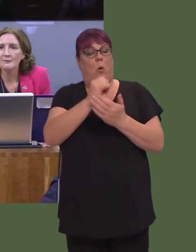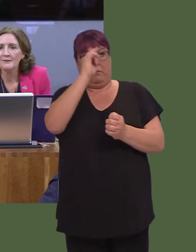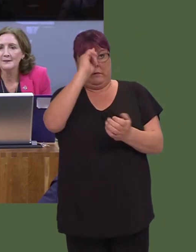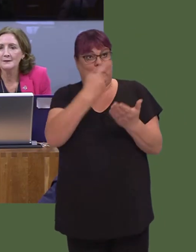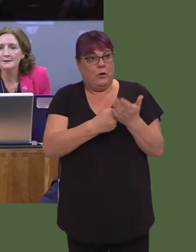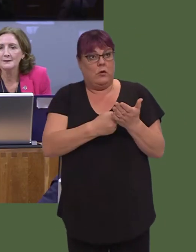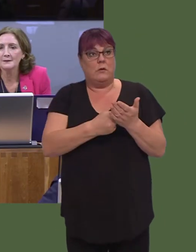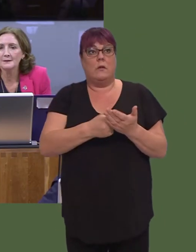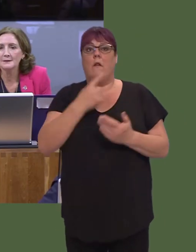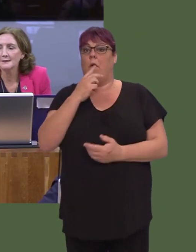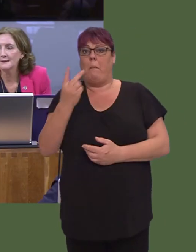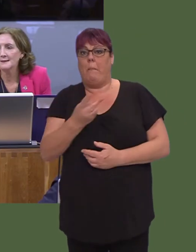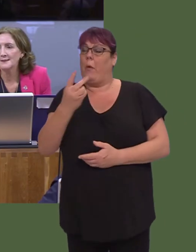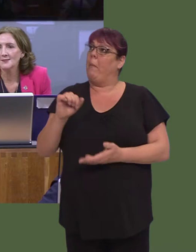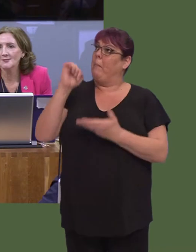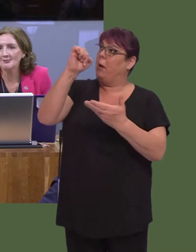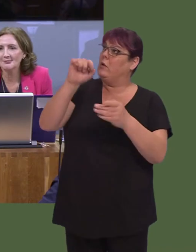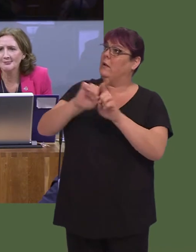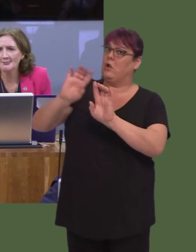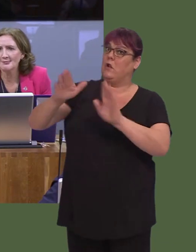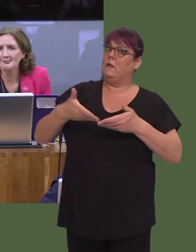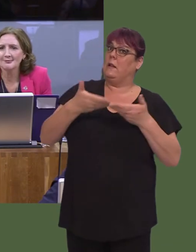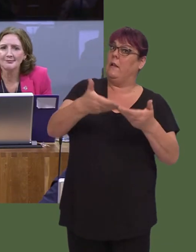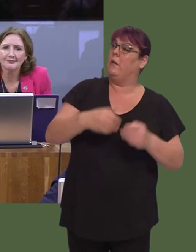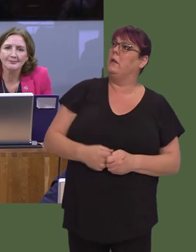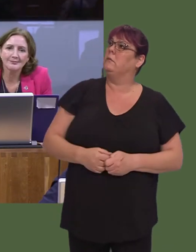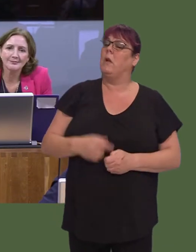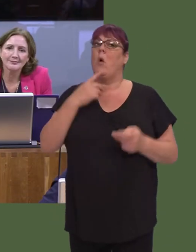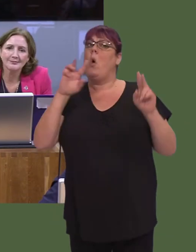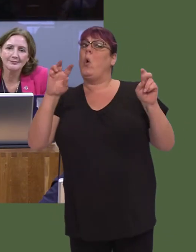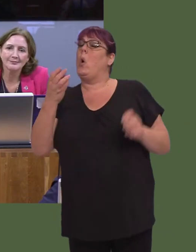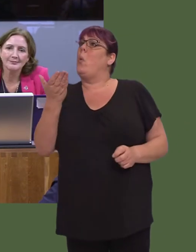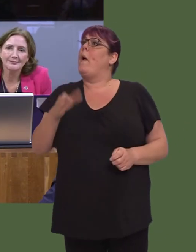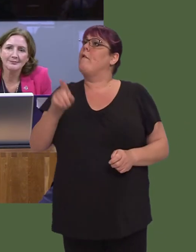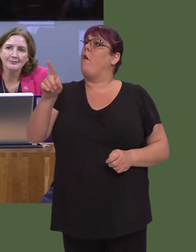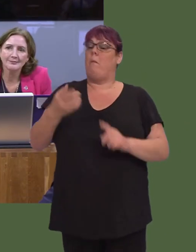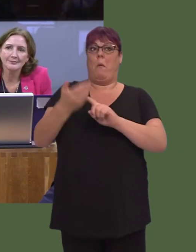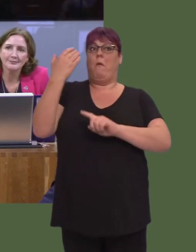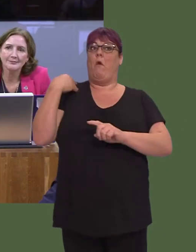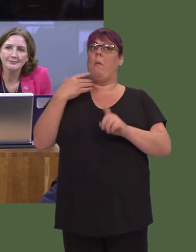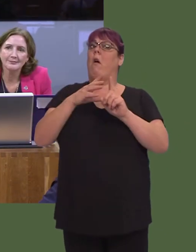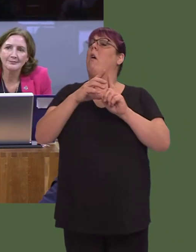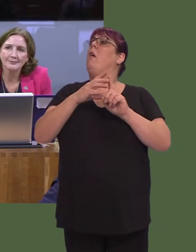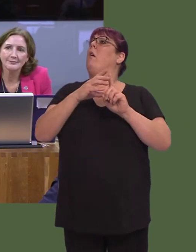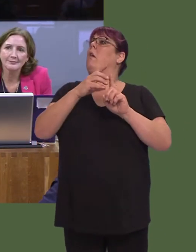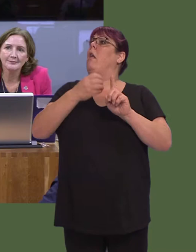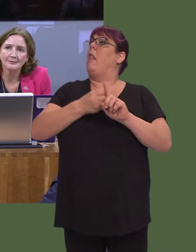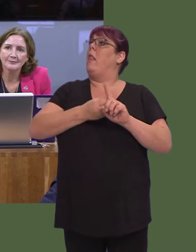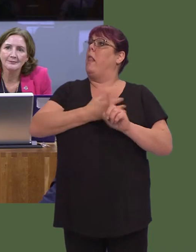budgets and service delivery.' First Minister, these are the words of the former Labour leader of your local council, Jeff Jones.